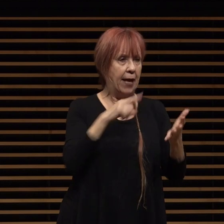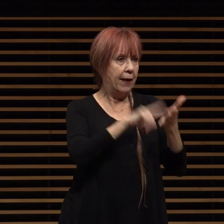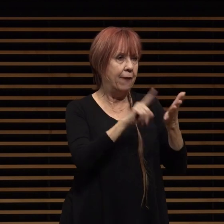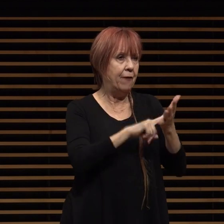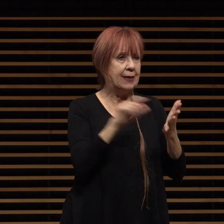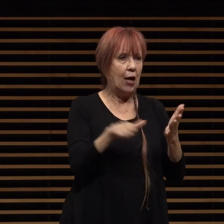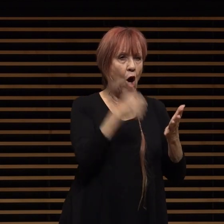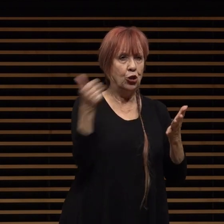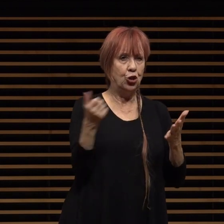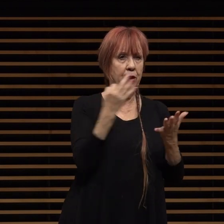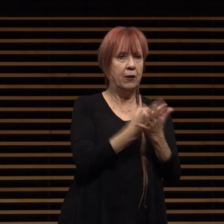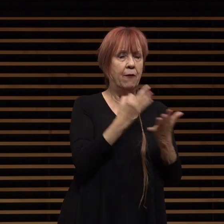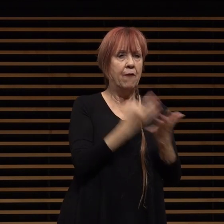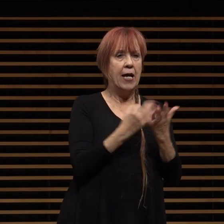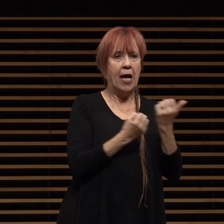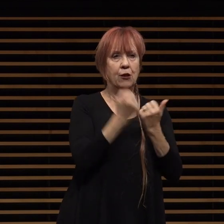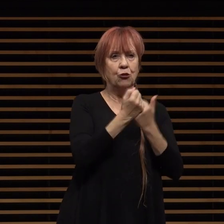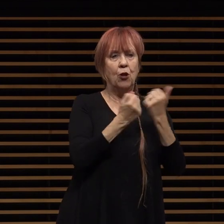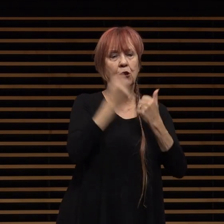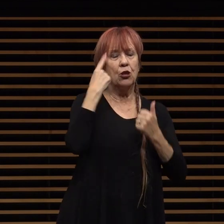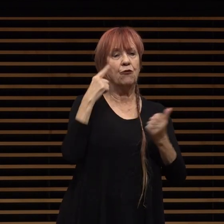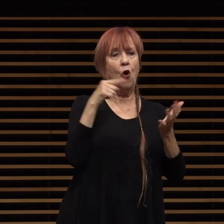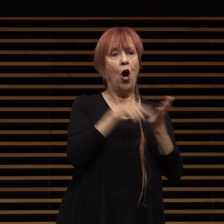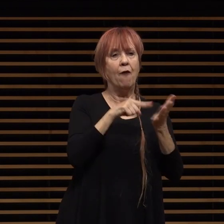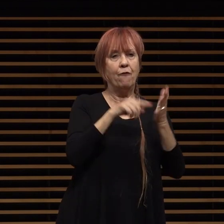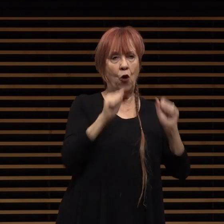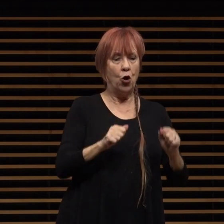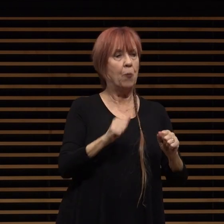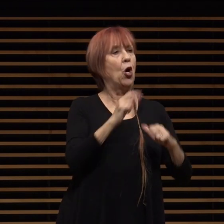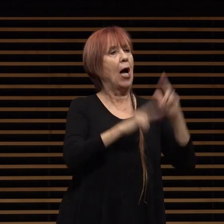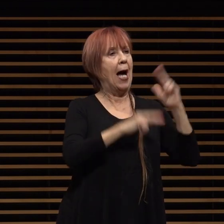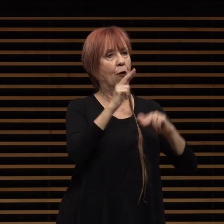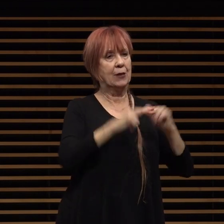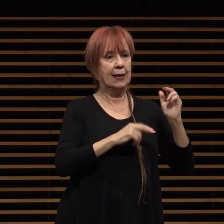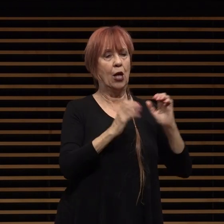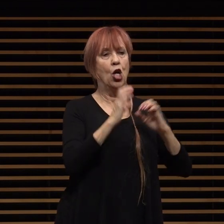structures for affordable housing production thank you mayor bogart for